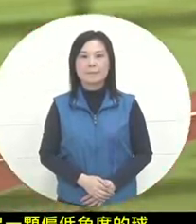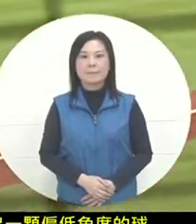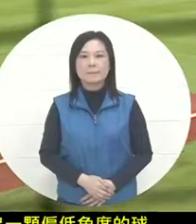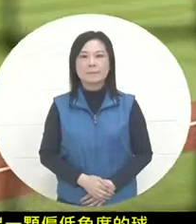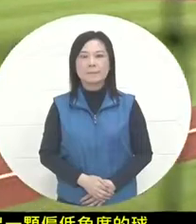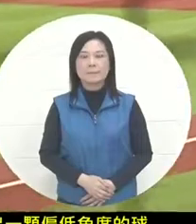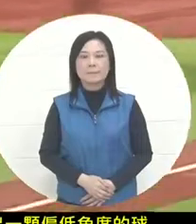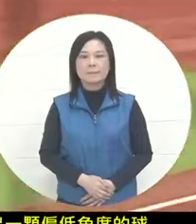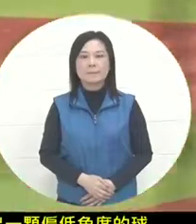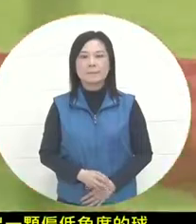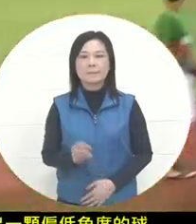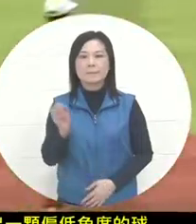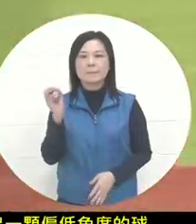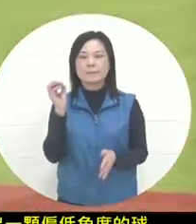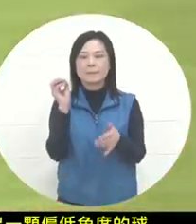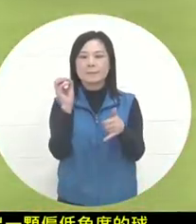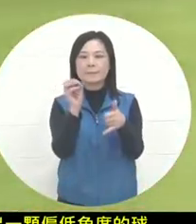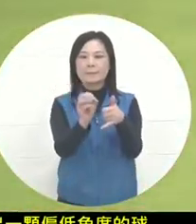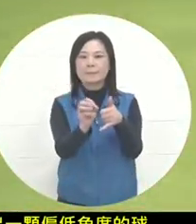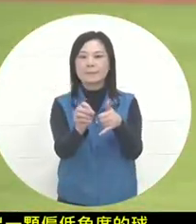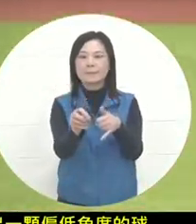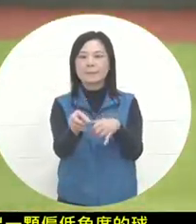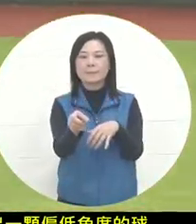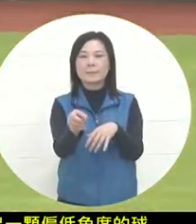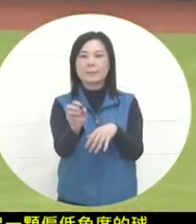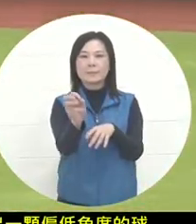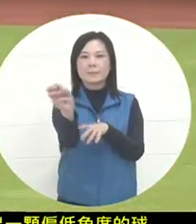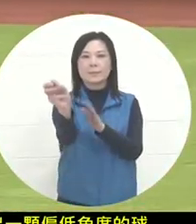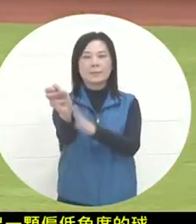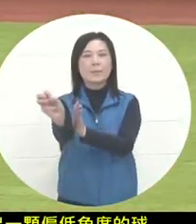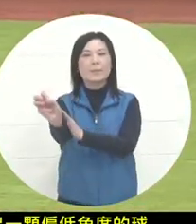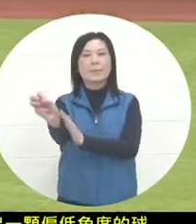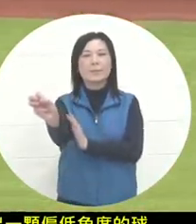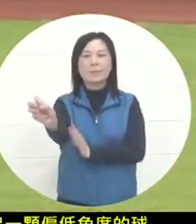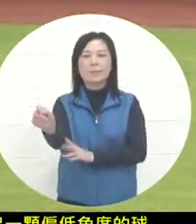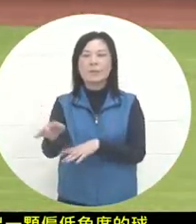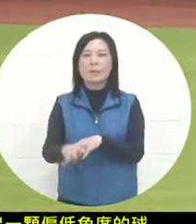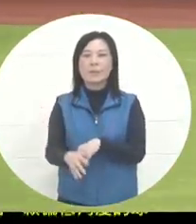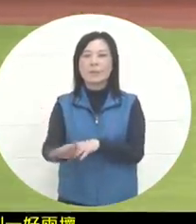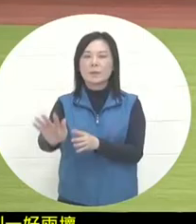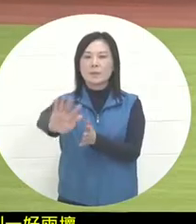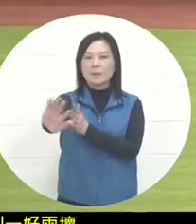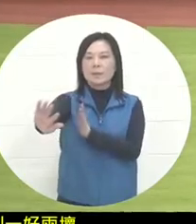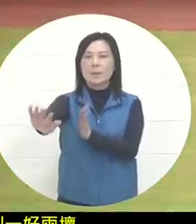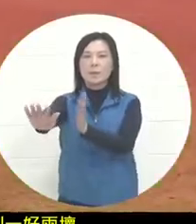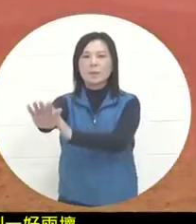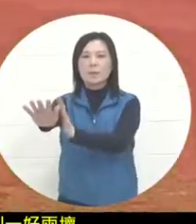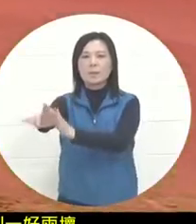. The ball is slightly cut and the landing point is on the right half. The right outside hand is right.